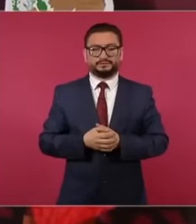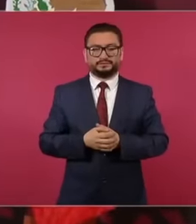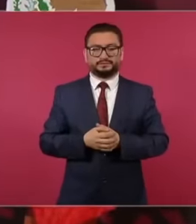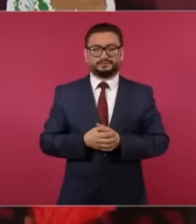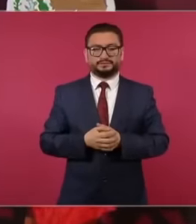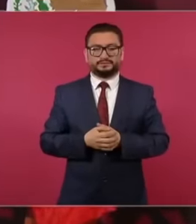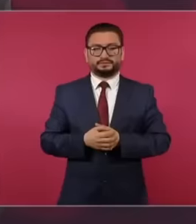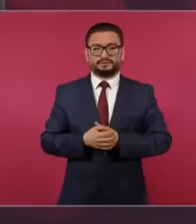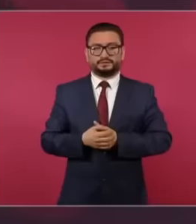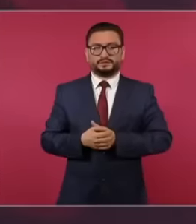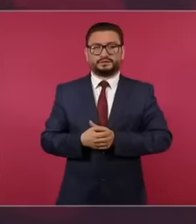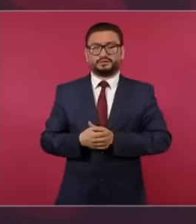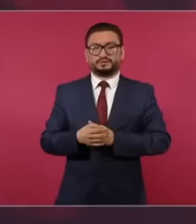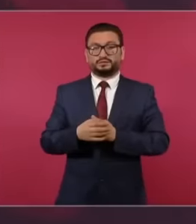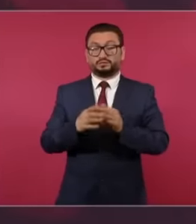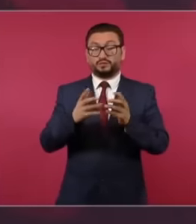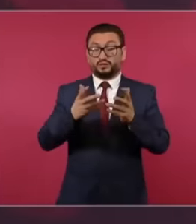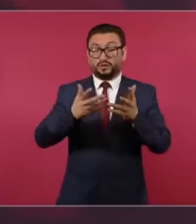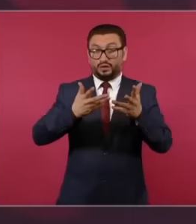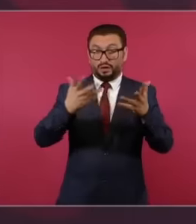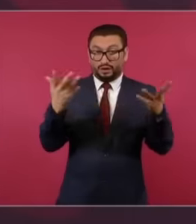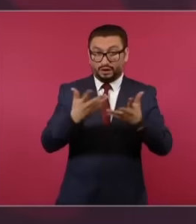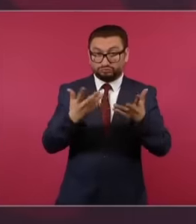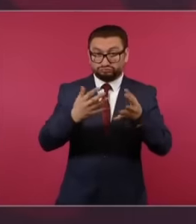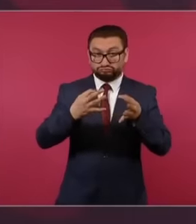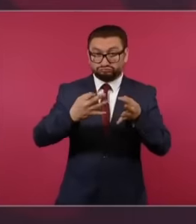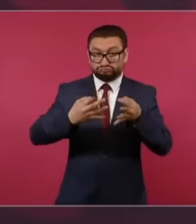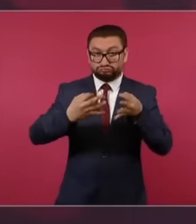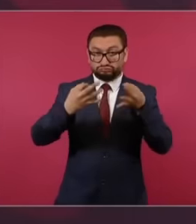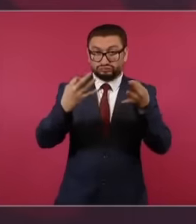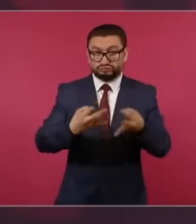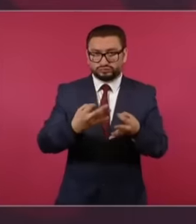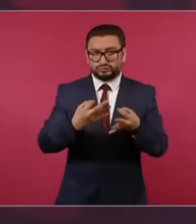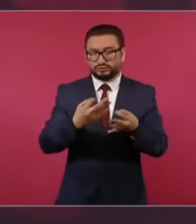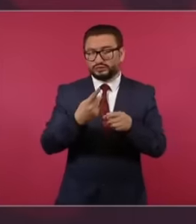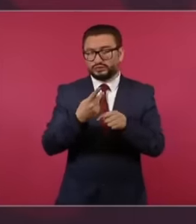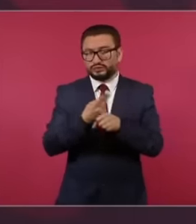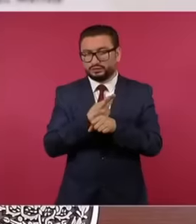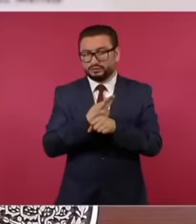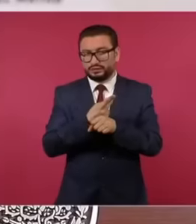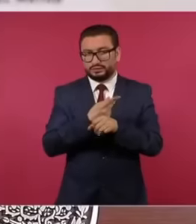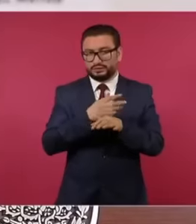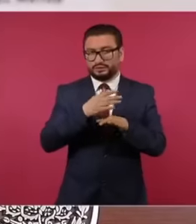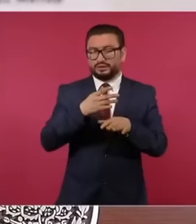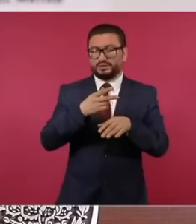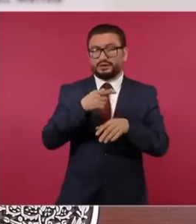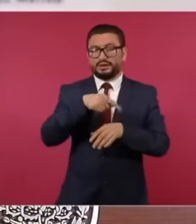effectiveness What happens with these organizations is a